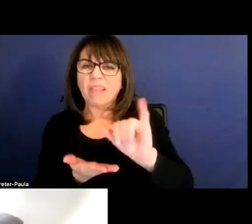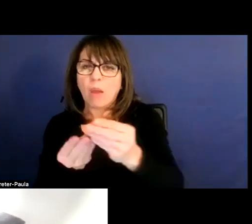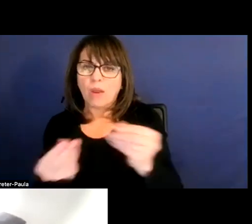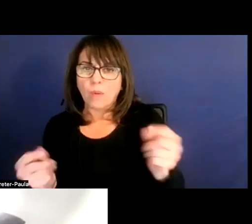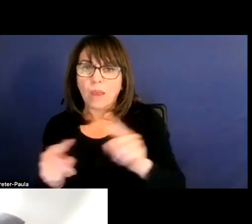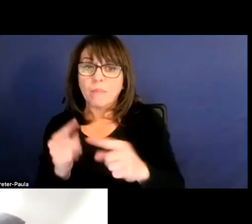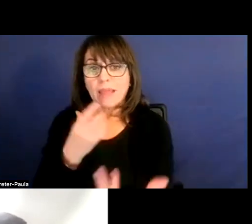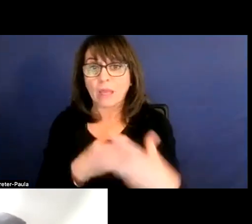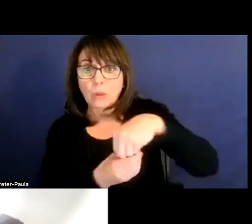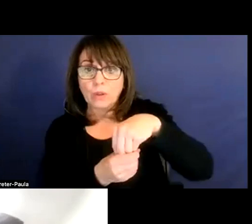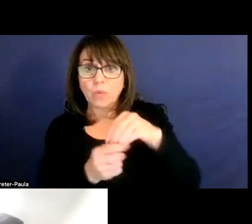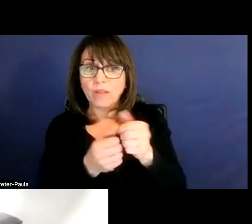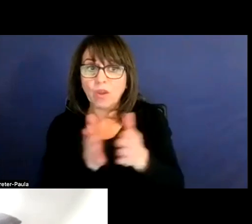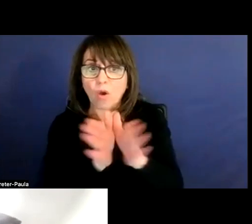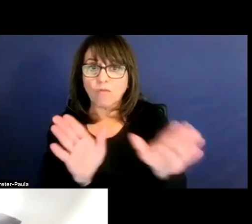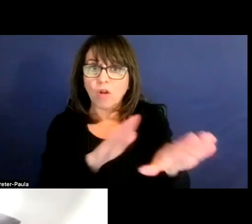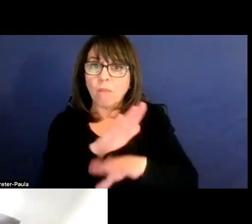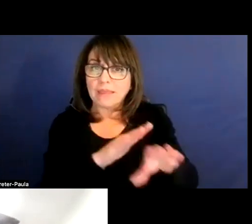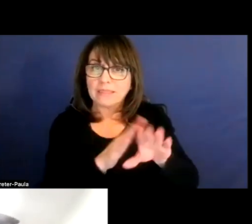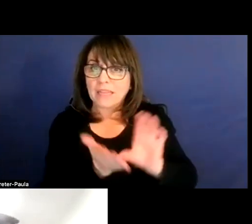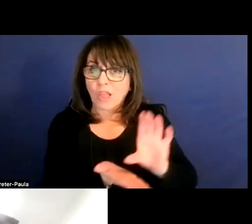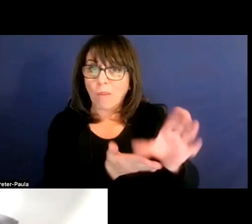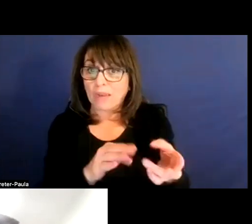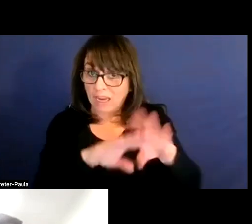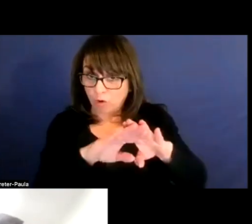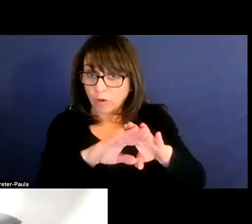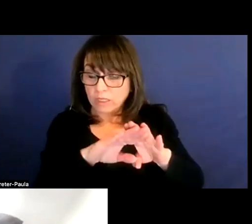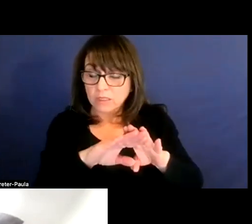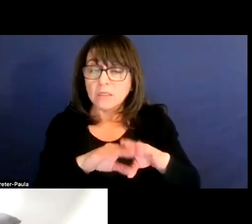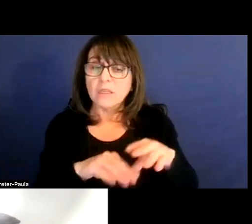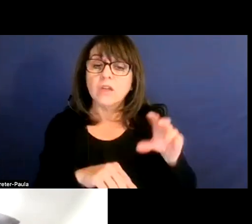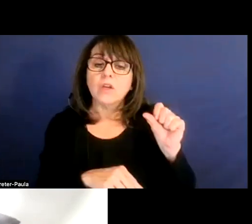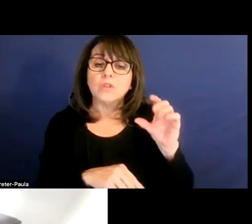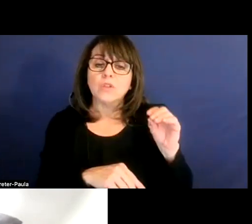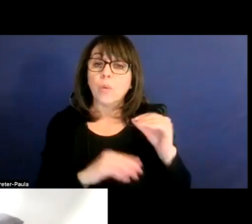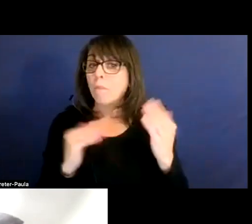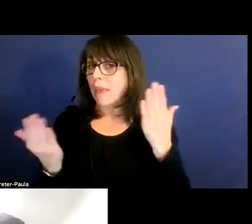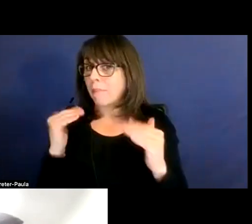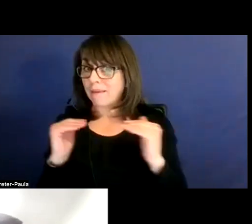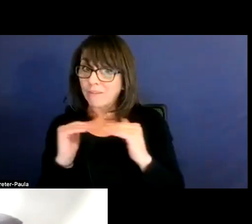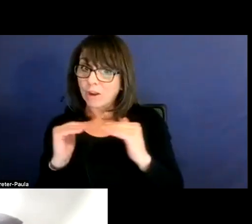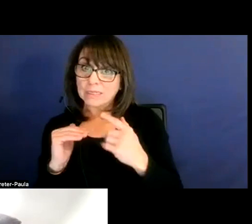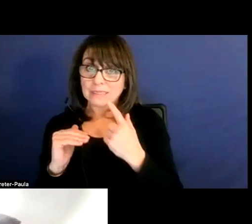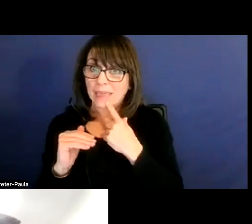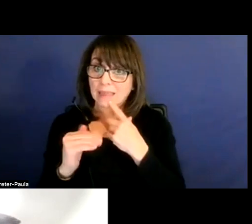into the overall basic allotment increase, right? So, is it fair to say that they may look at something like that?